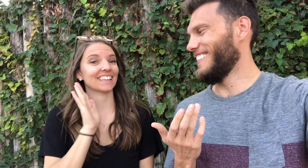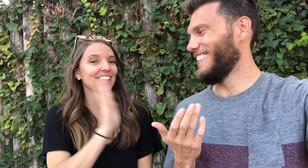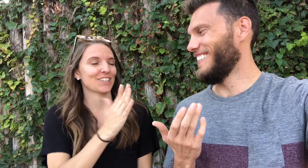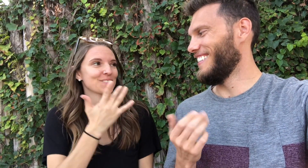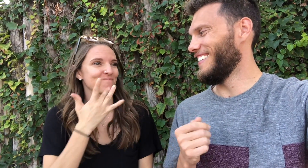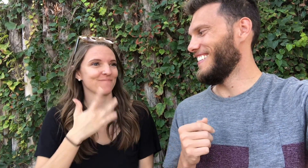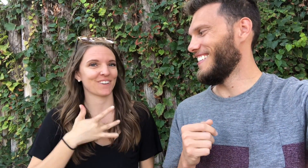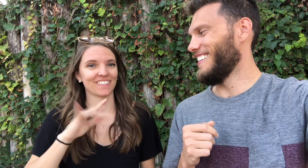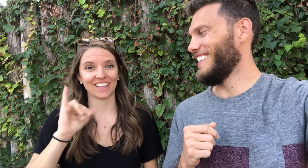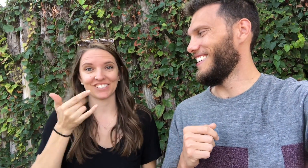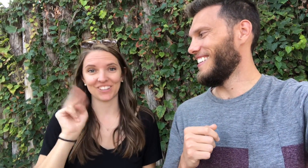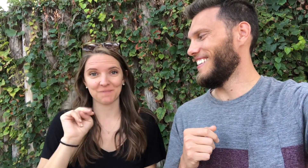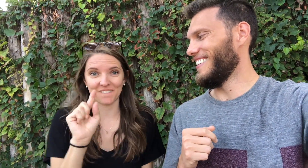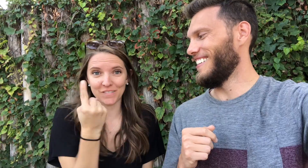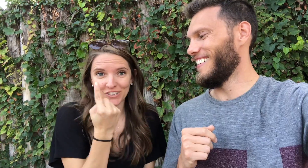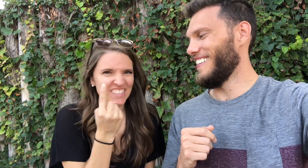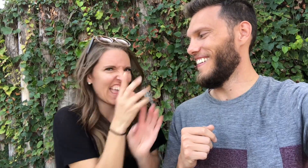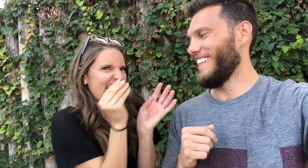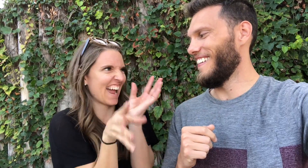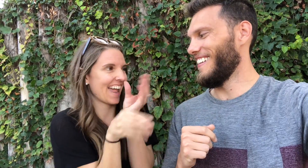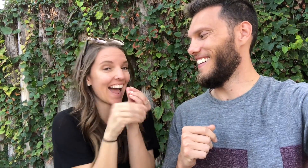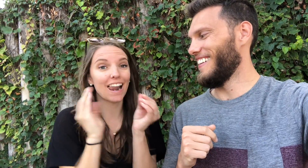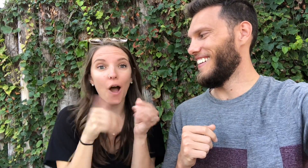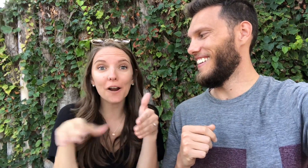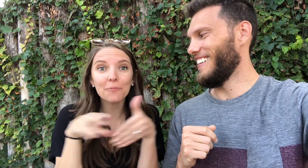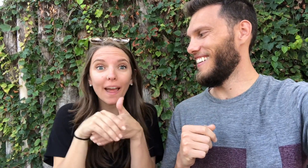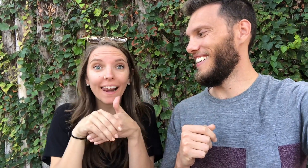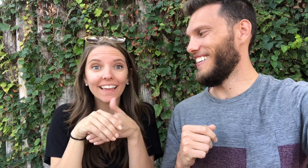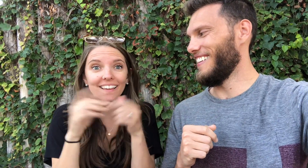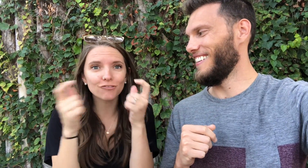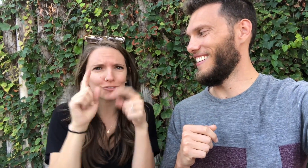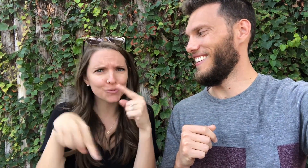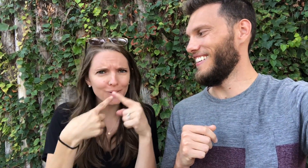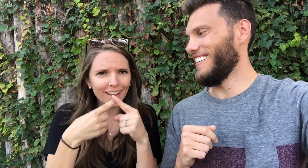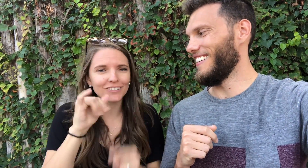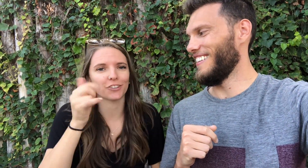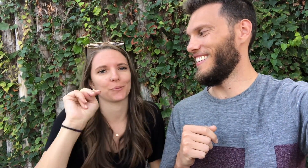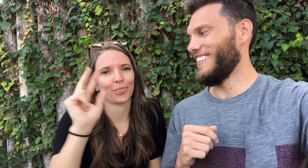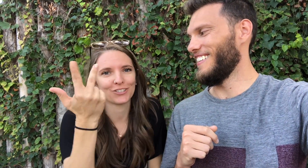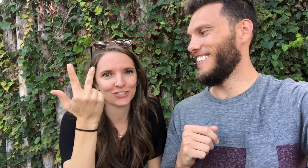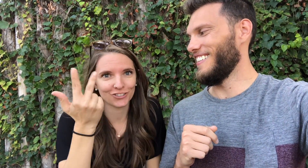His birthday is January 1st. To add to that, our wedding anniversary is January 3rd!